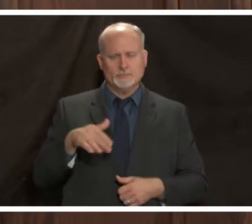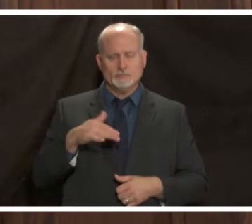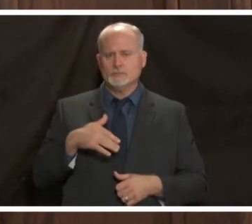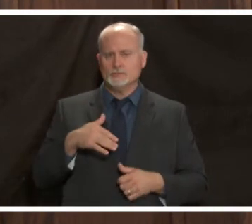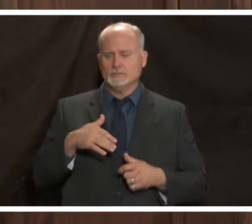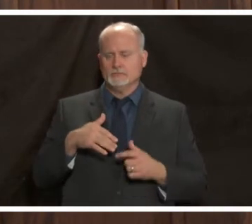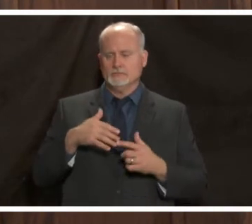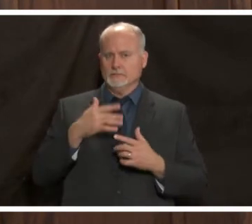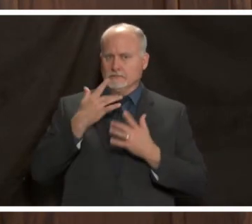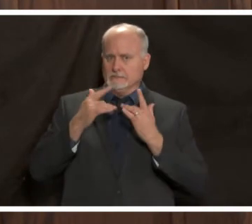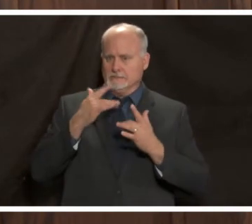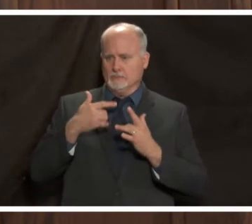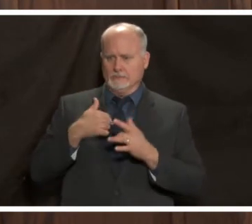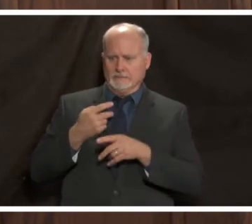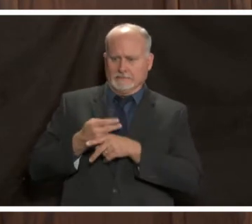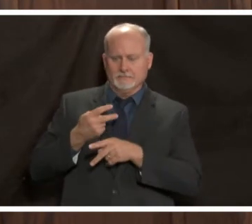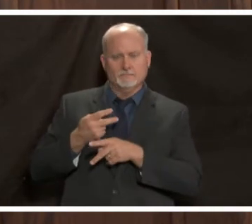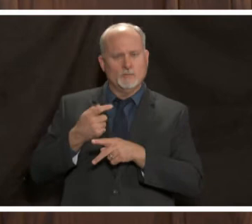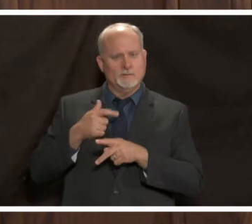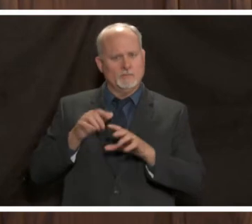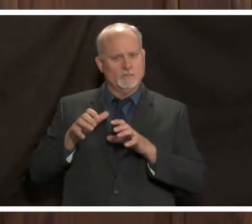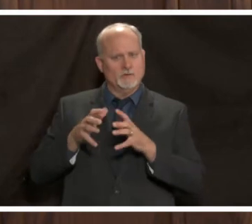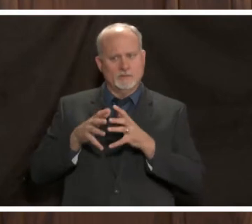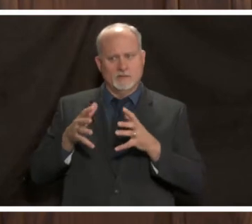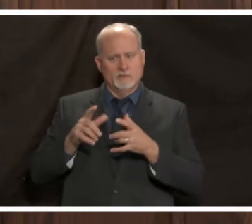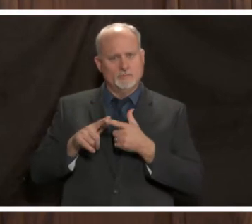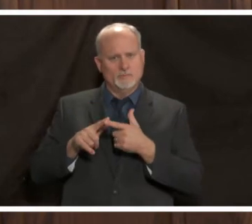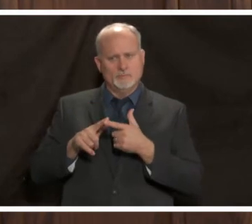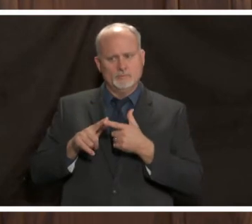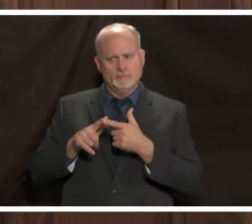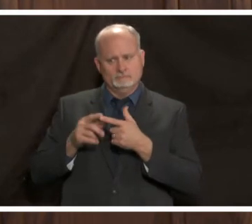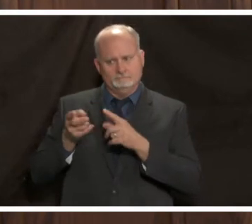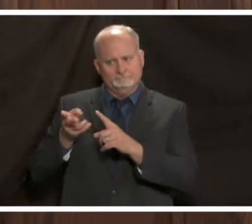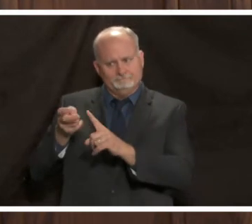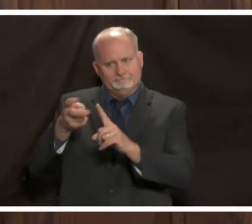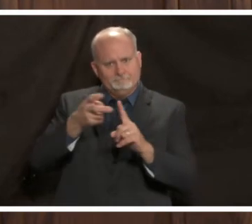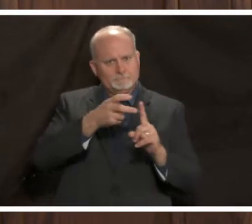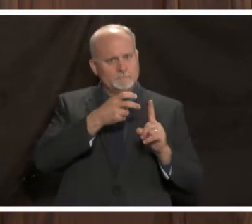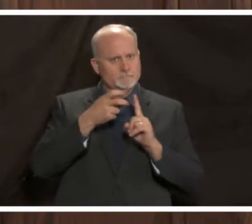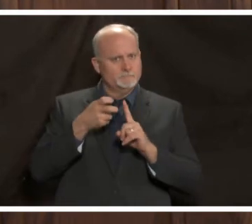us right now and so we've done a lot of things to enhance recruitment for nurses and to hire a lot